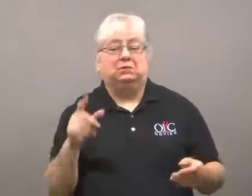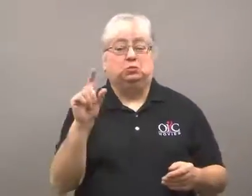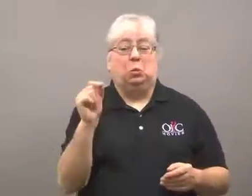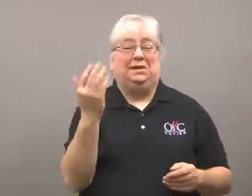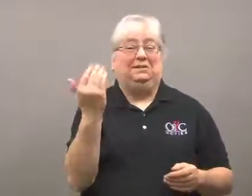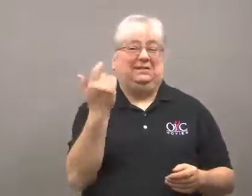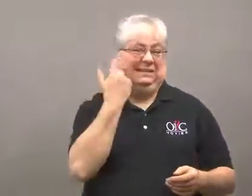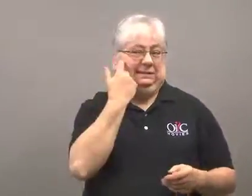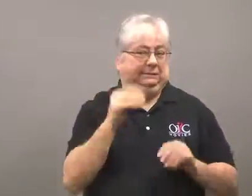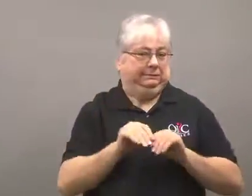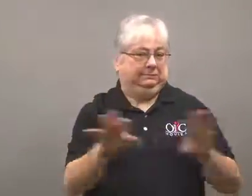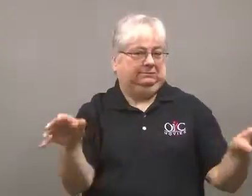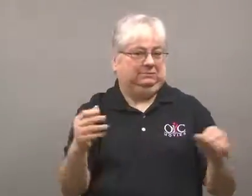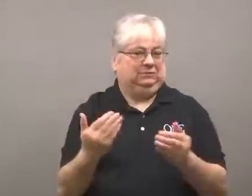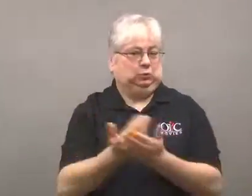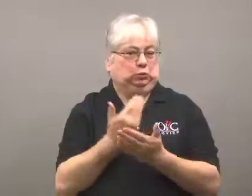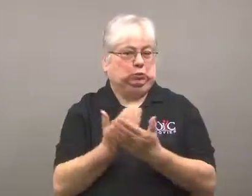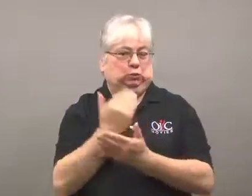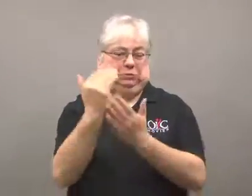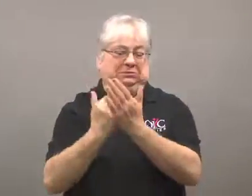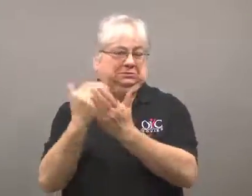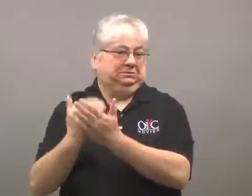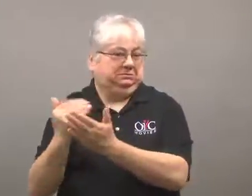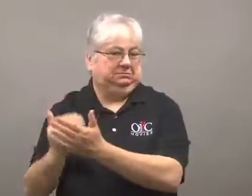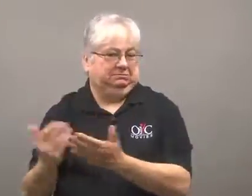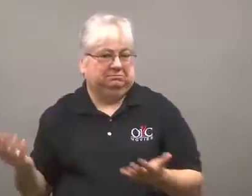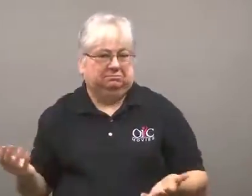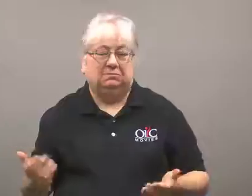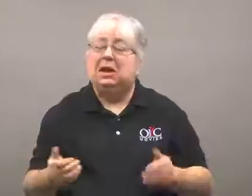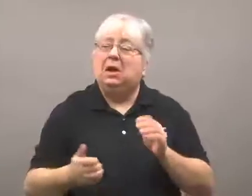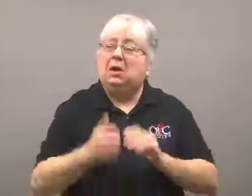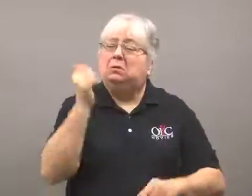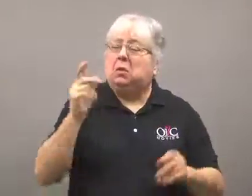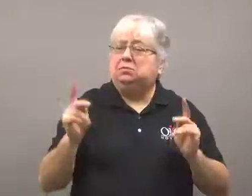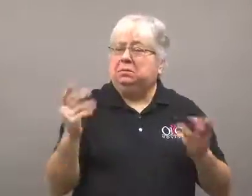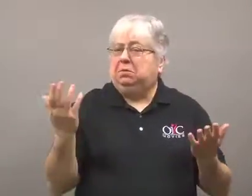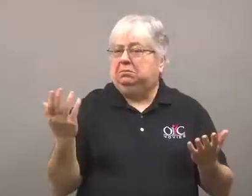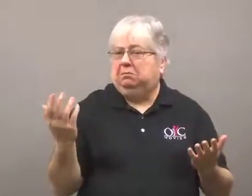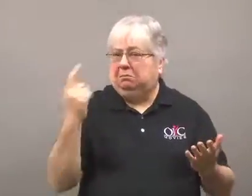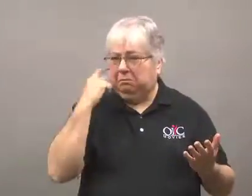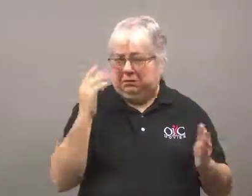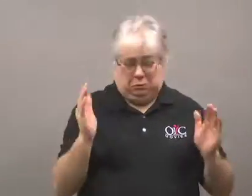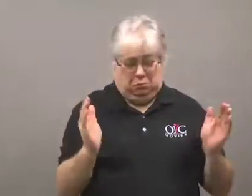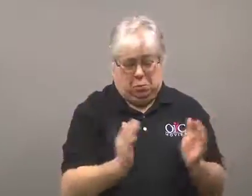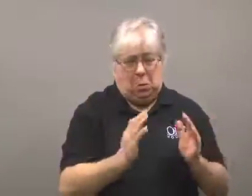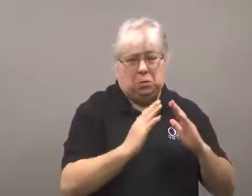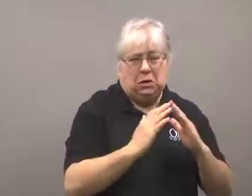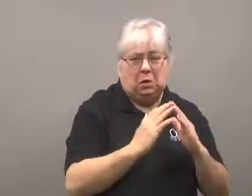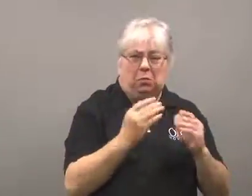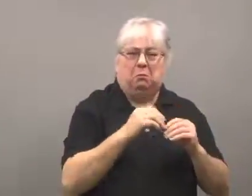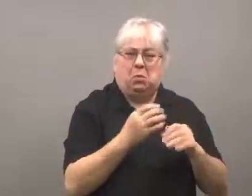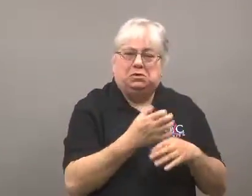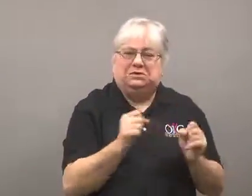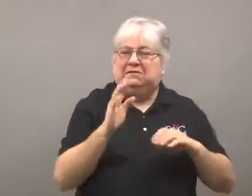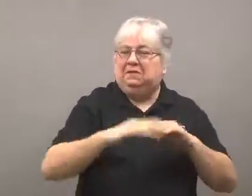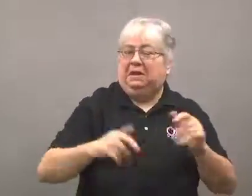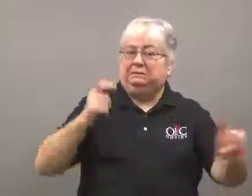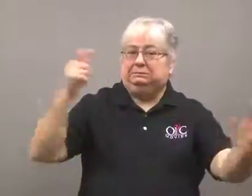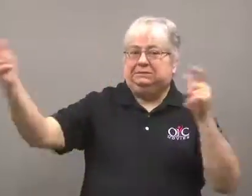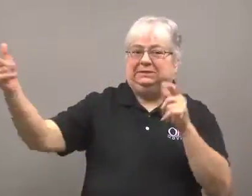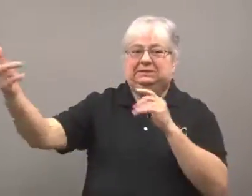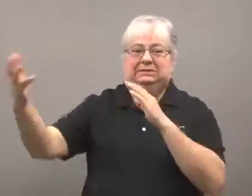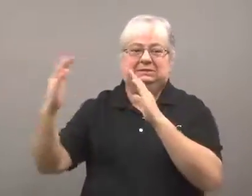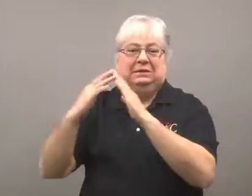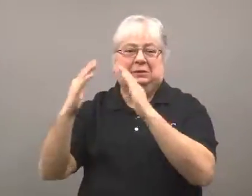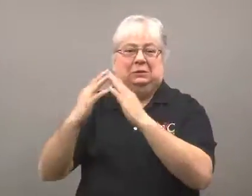It just published the new list for 2015.